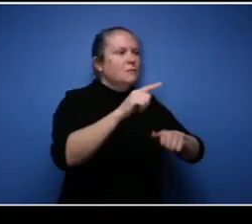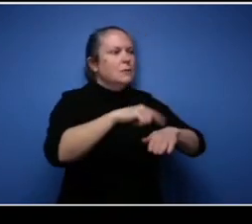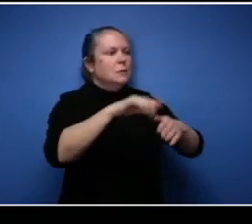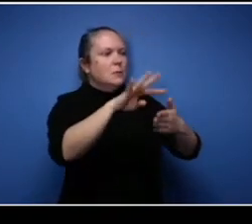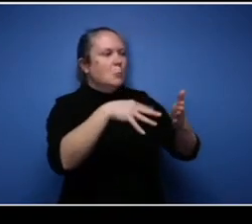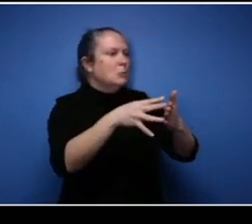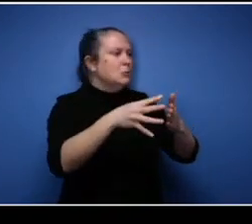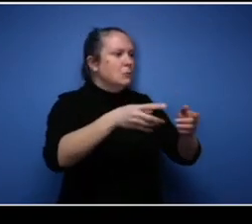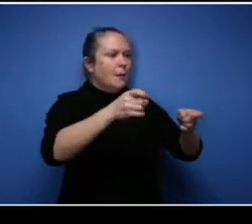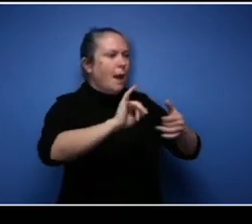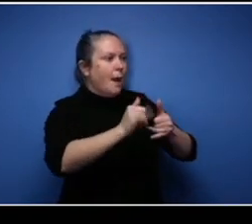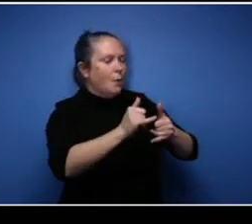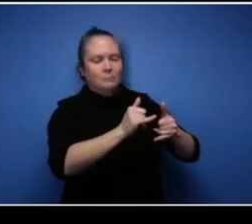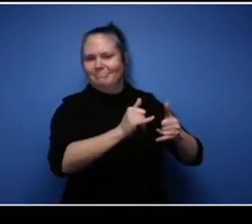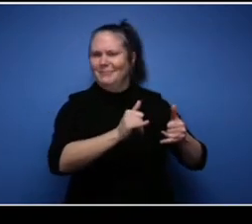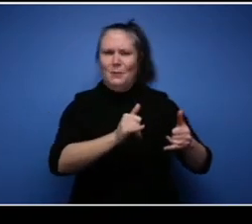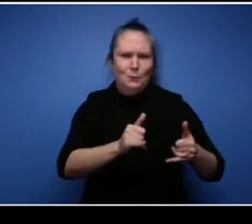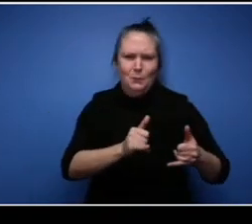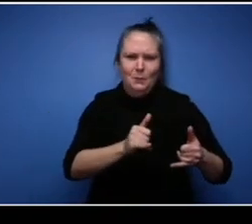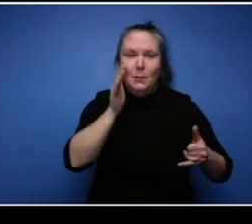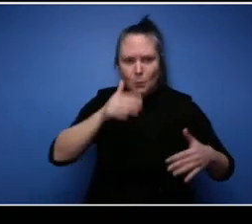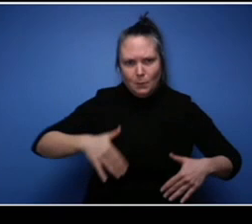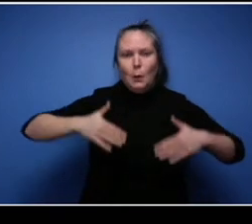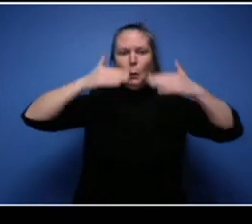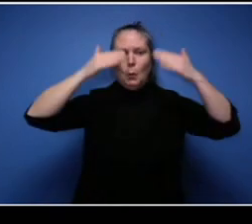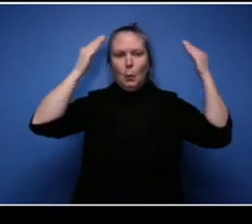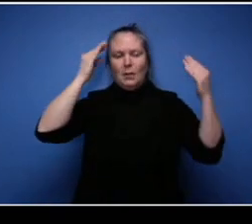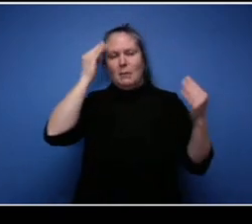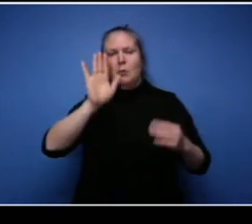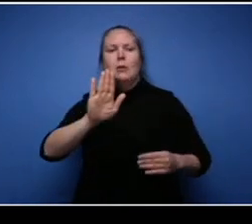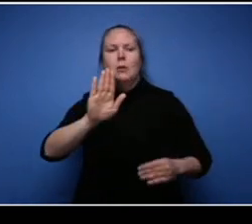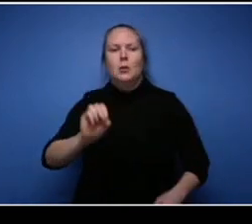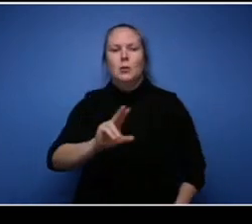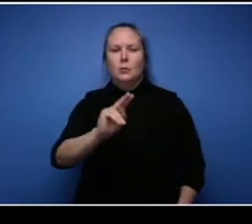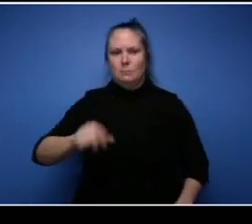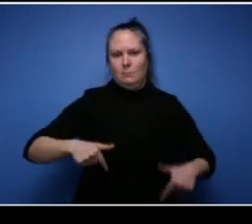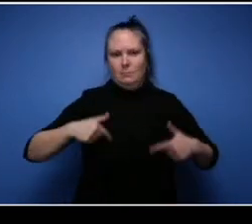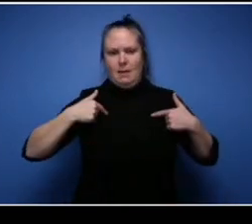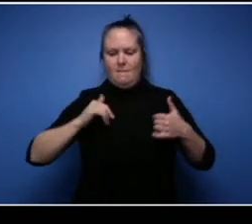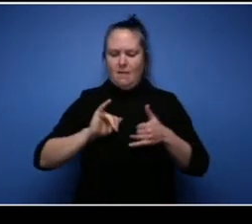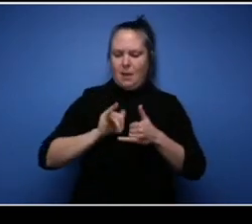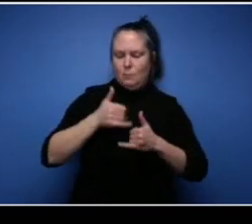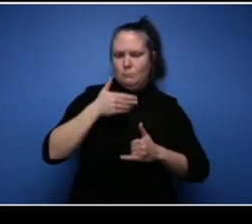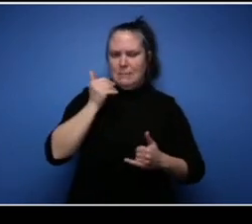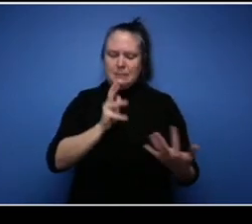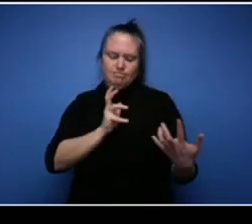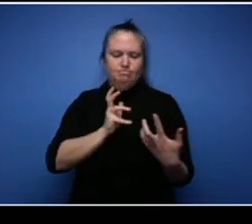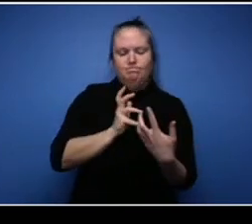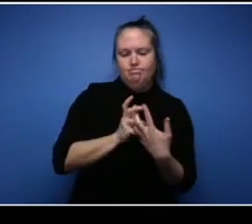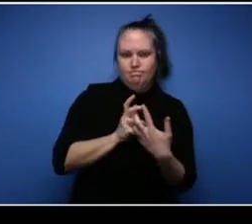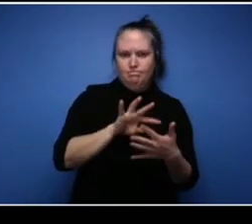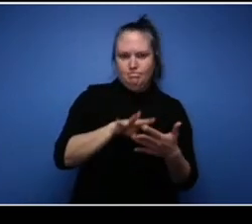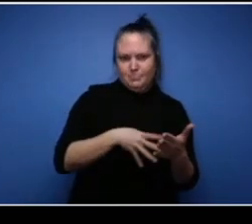up to be overwhelmed, to be burdened and then burn out. Now here's the fun part, you have